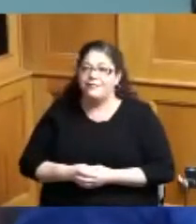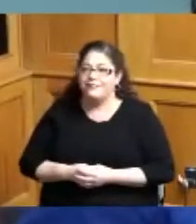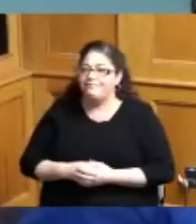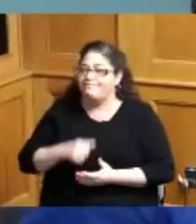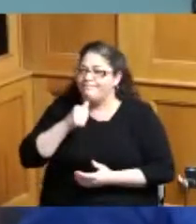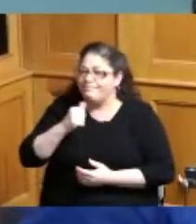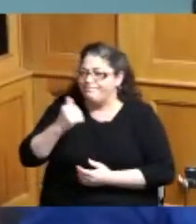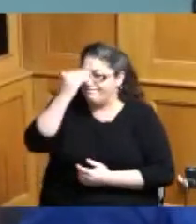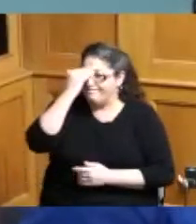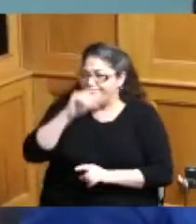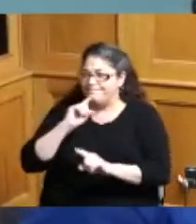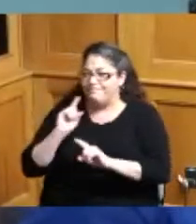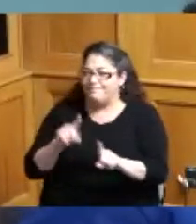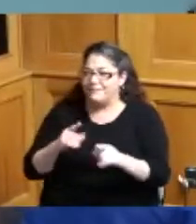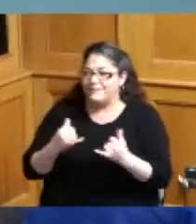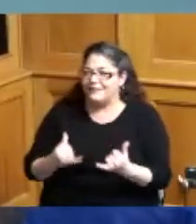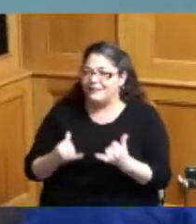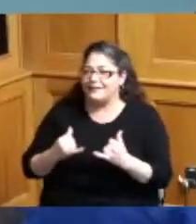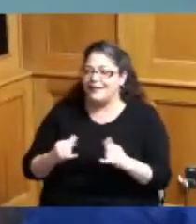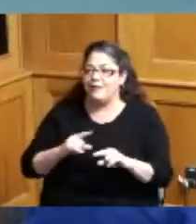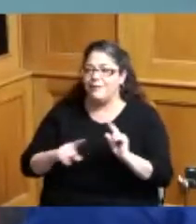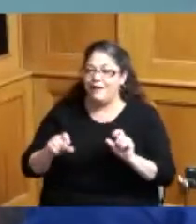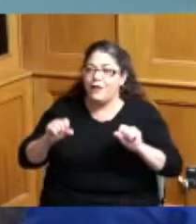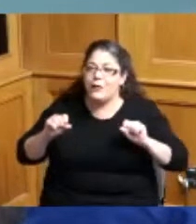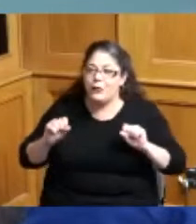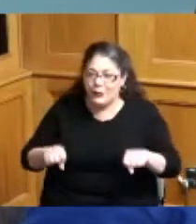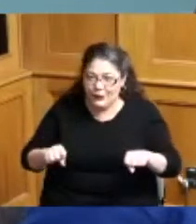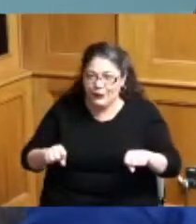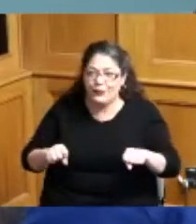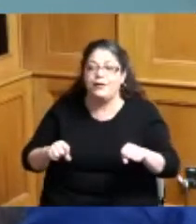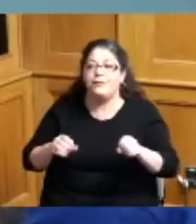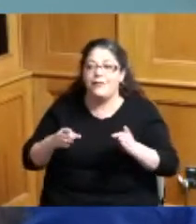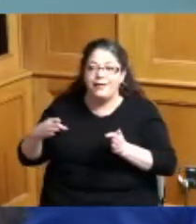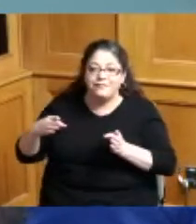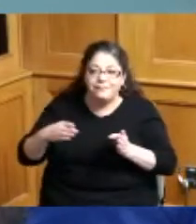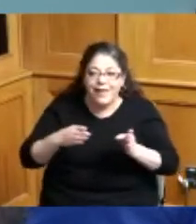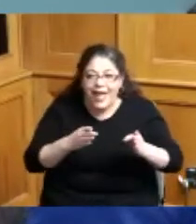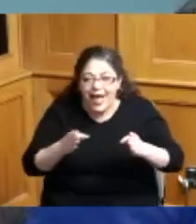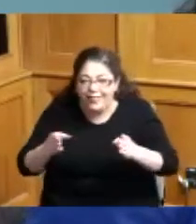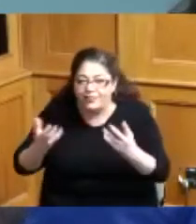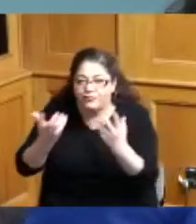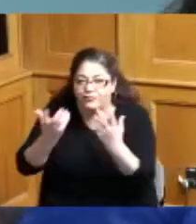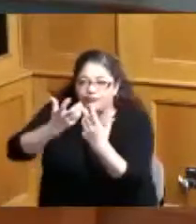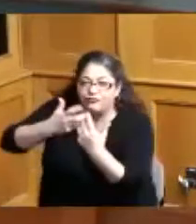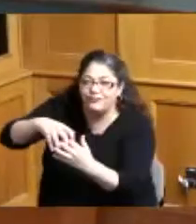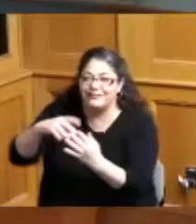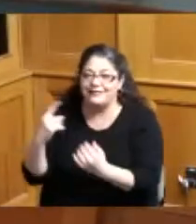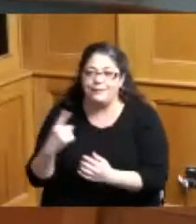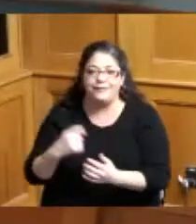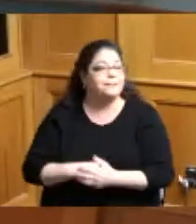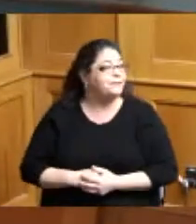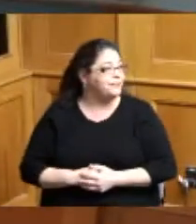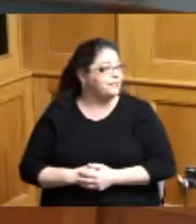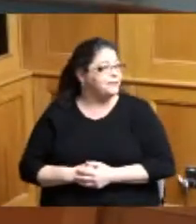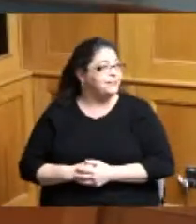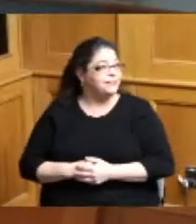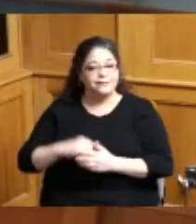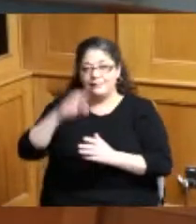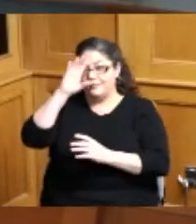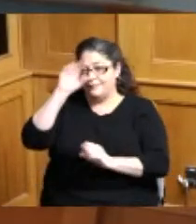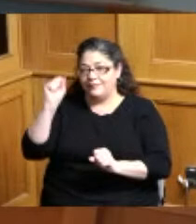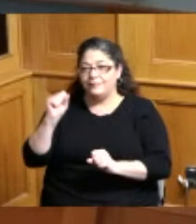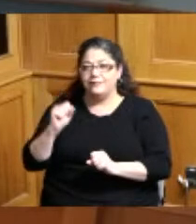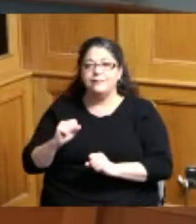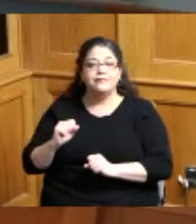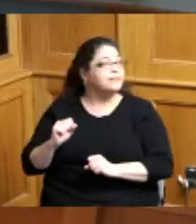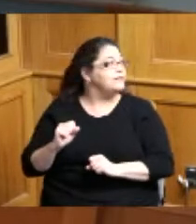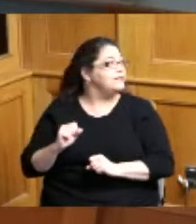today but I just think there could be a pathway to something okay thank you we do have one yes